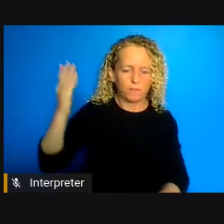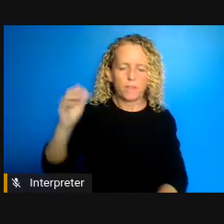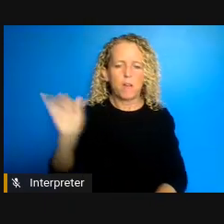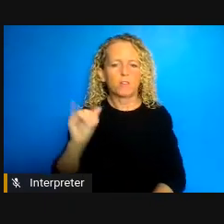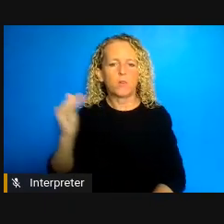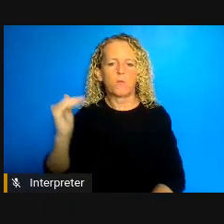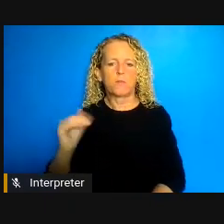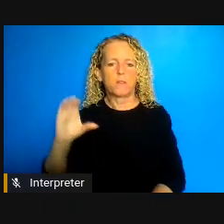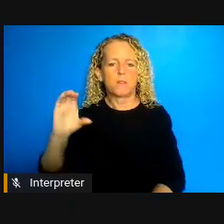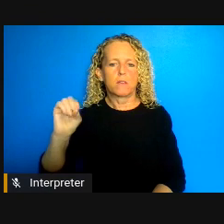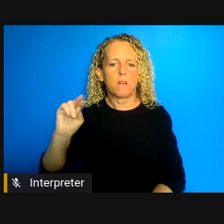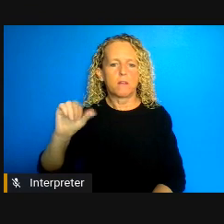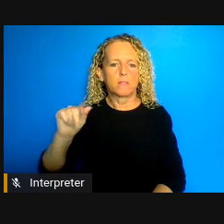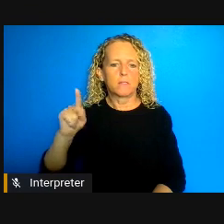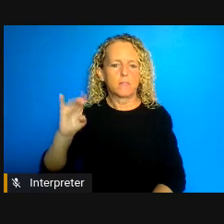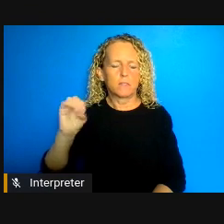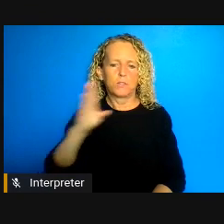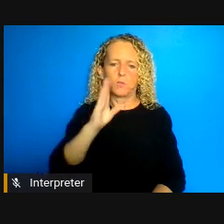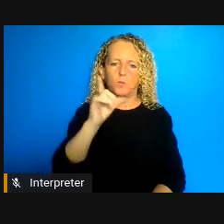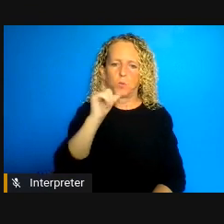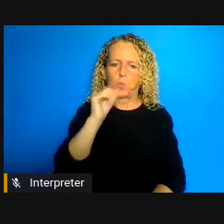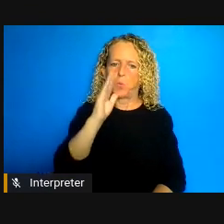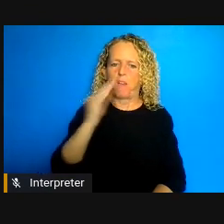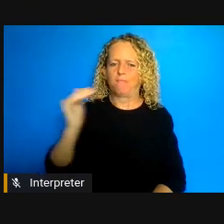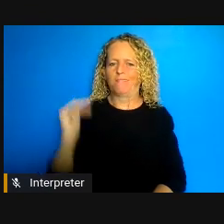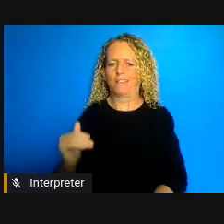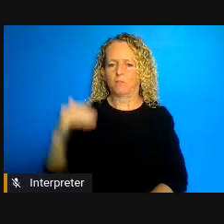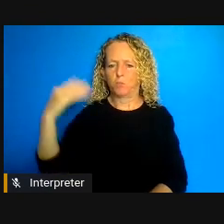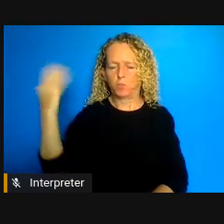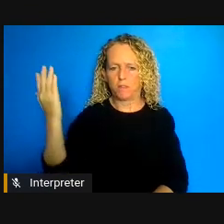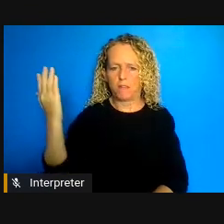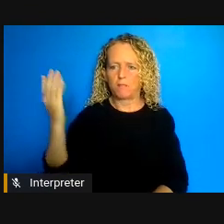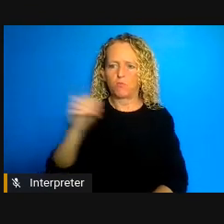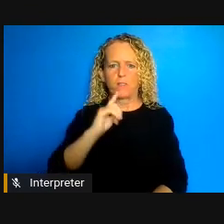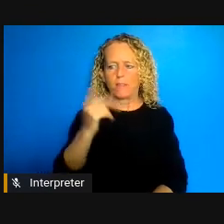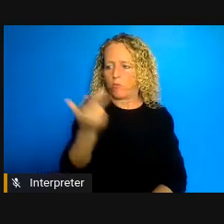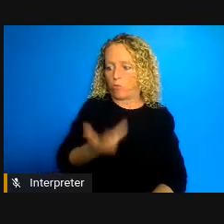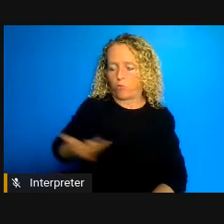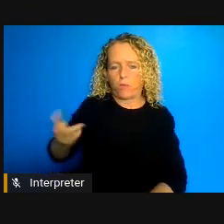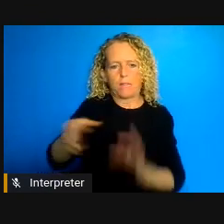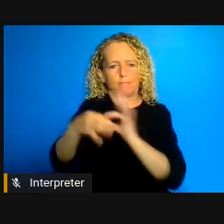is deeply interconnected with the work I do which like hairs focuses on